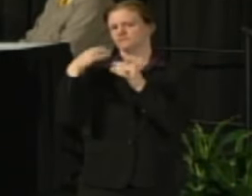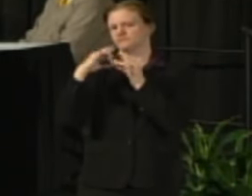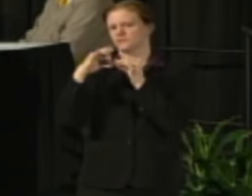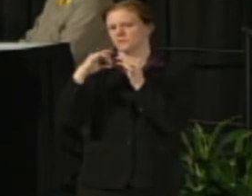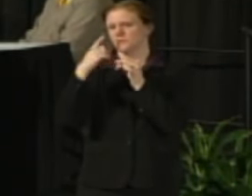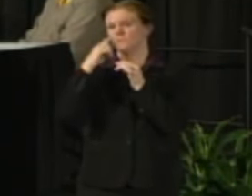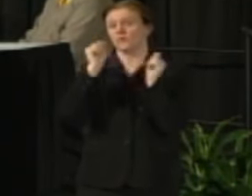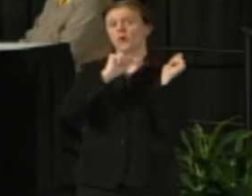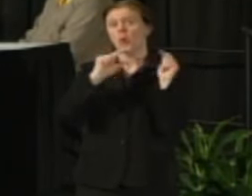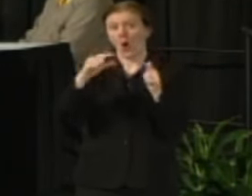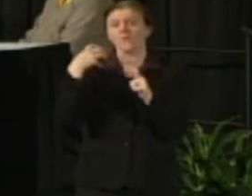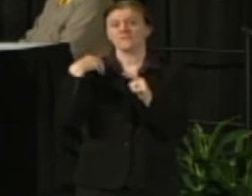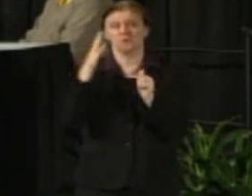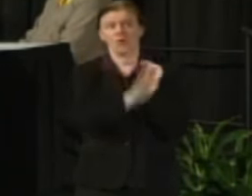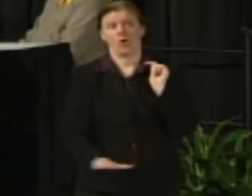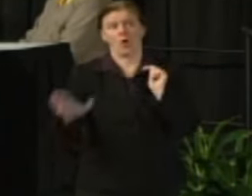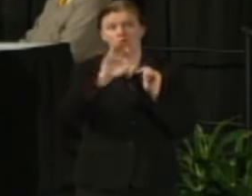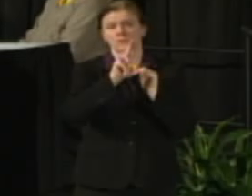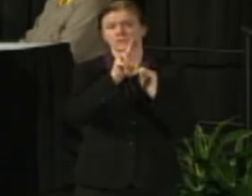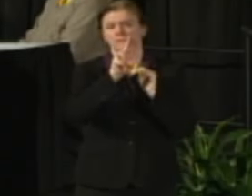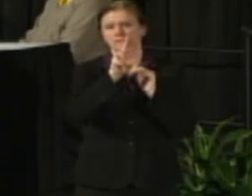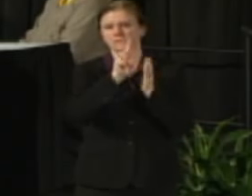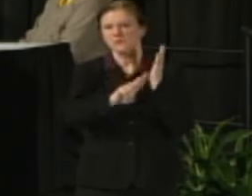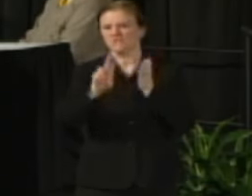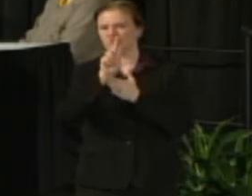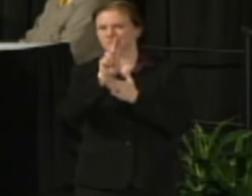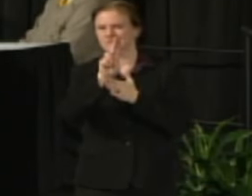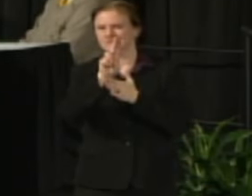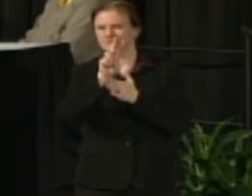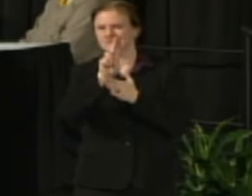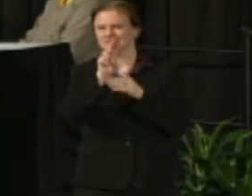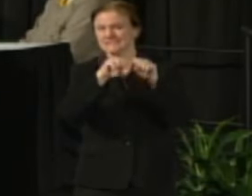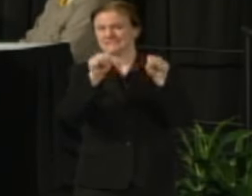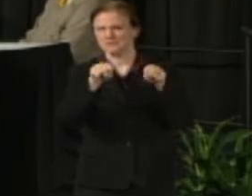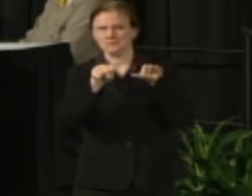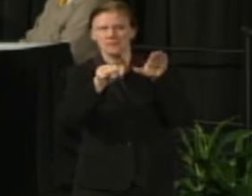of the chancellors and I've talk today half of them for us all to be engaged in this speaking